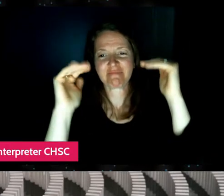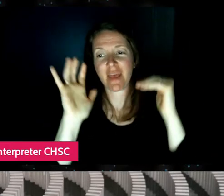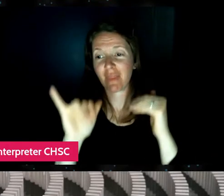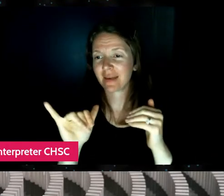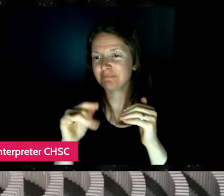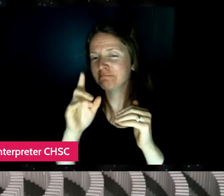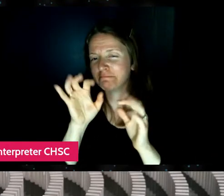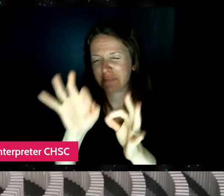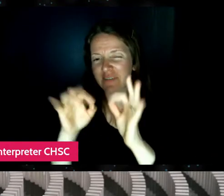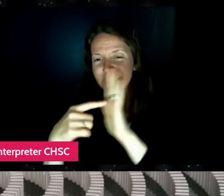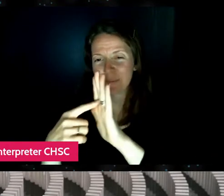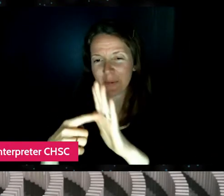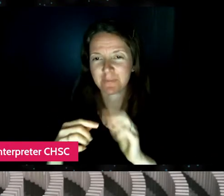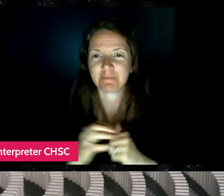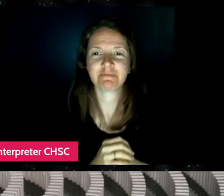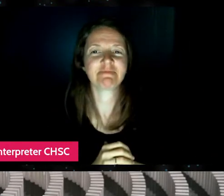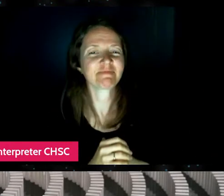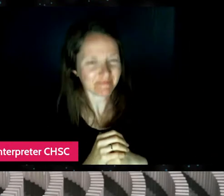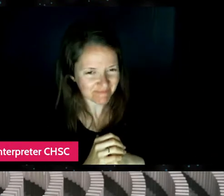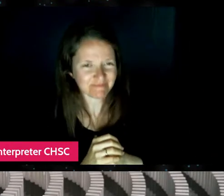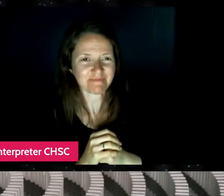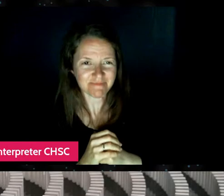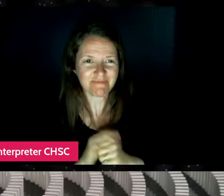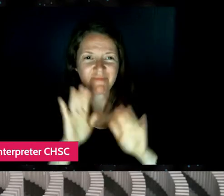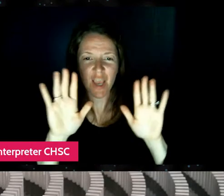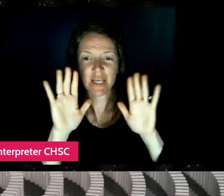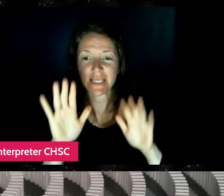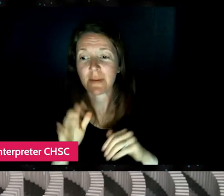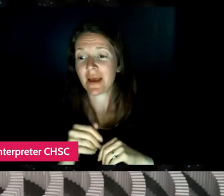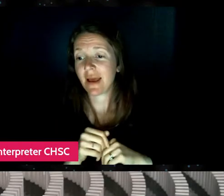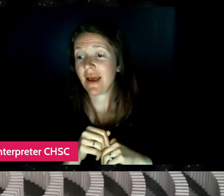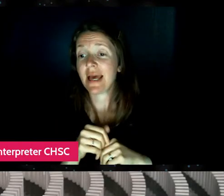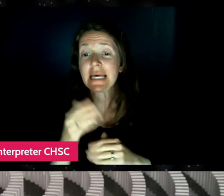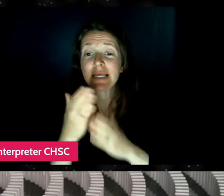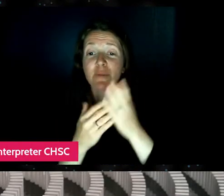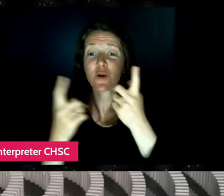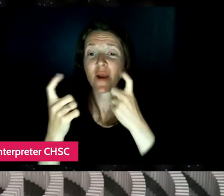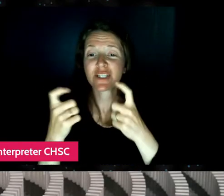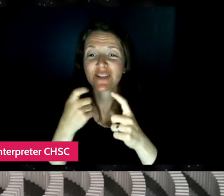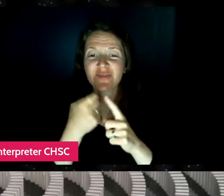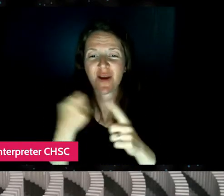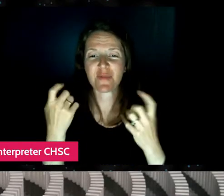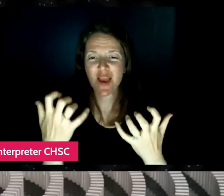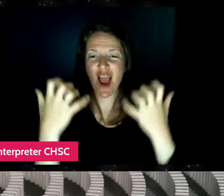Yeah, that's awesome. So we have some questions from the audience coming in, but I did wanna,